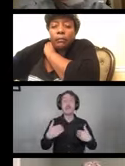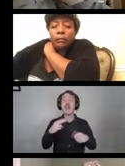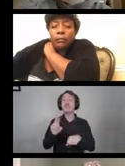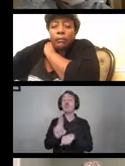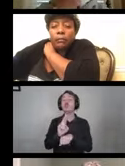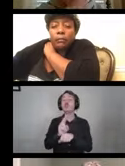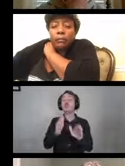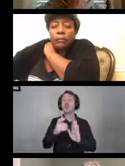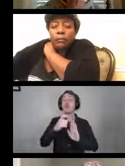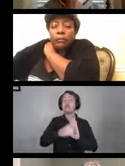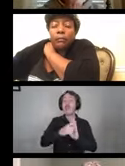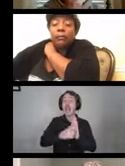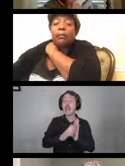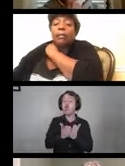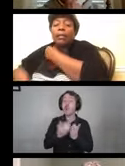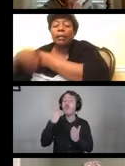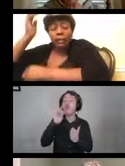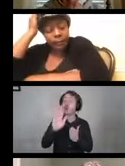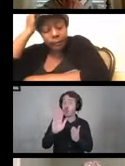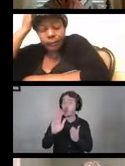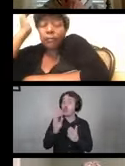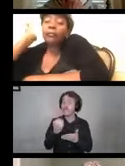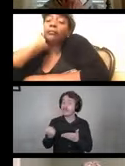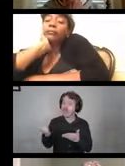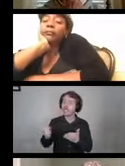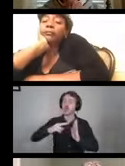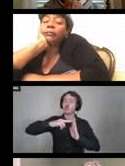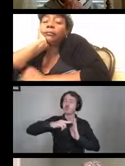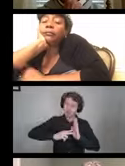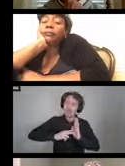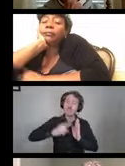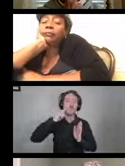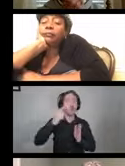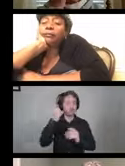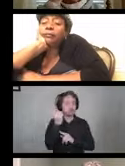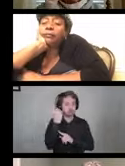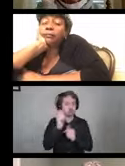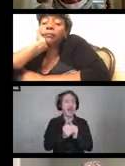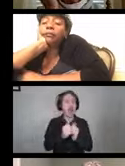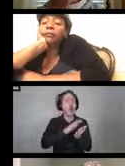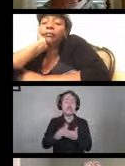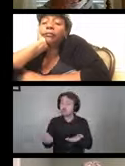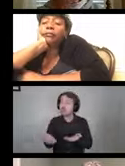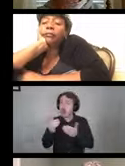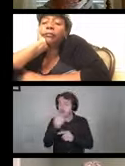read and follow the directions for cleaning. They're helpful. I encourage you to check the website